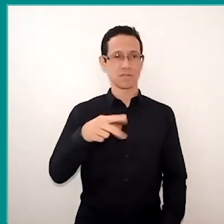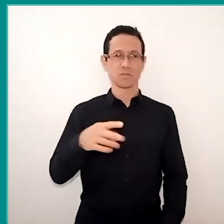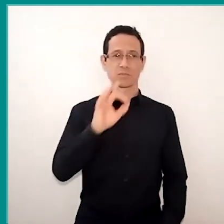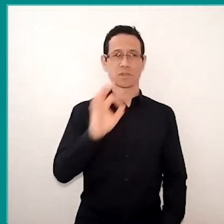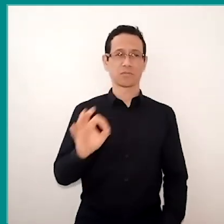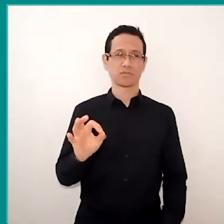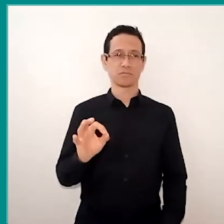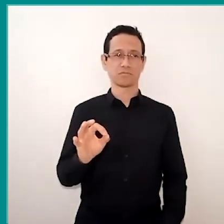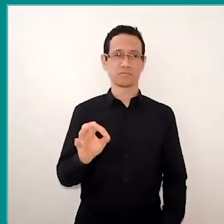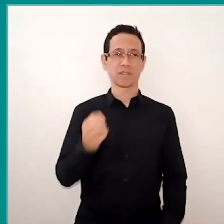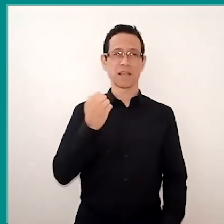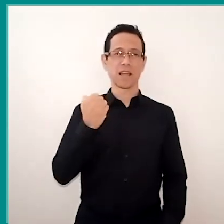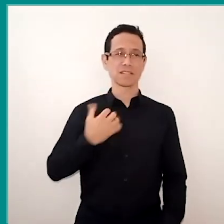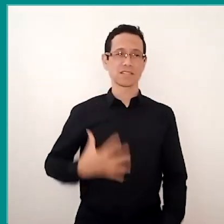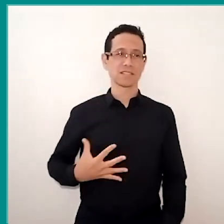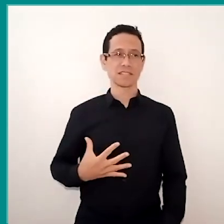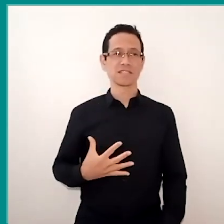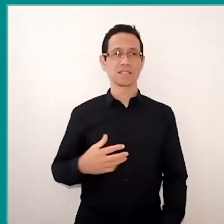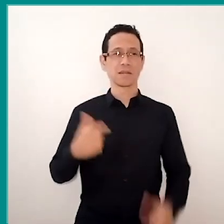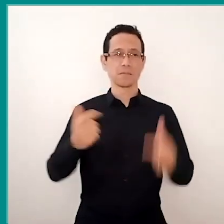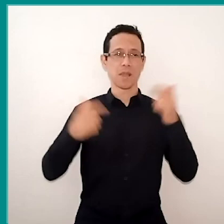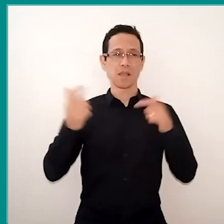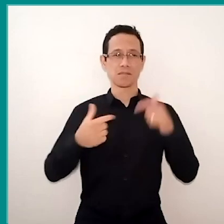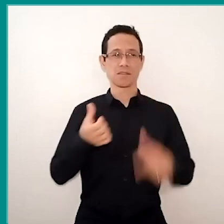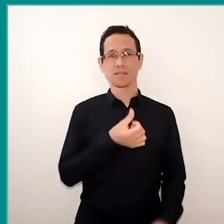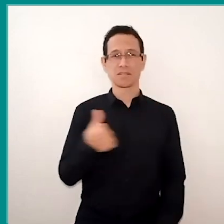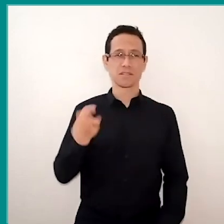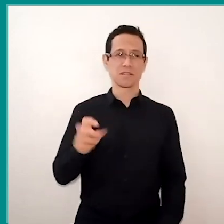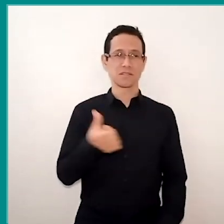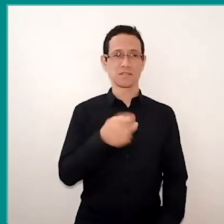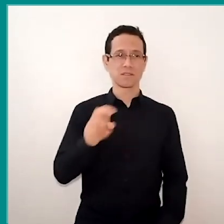in Argentina and Mexico, 66% did not know how to identify a fake news,